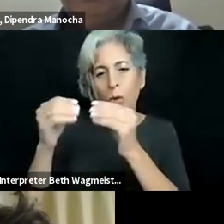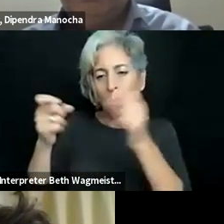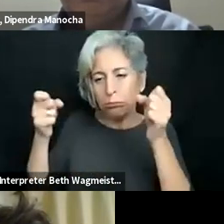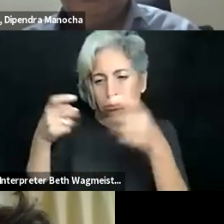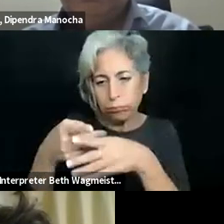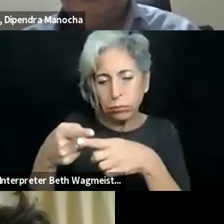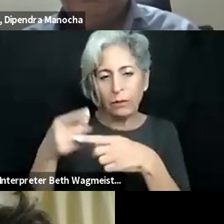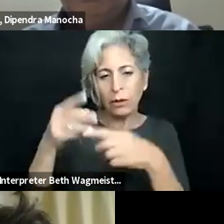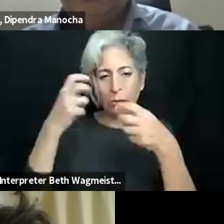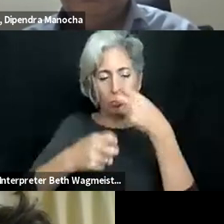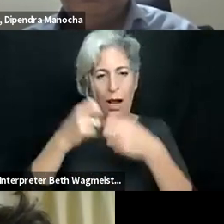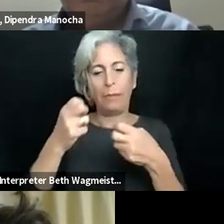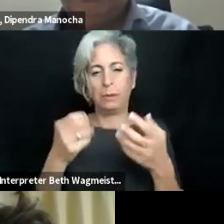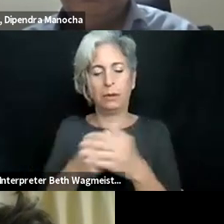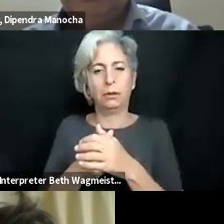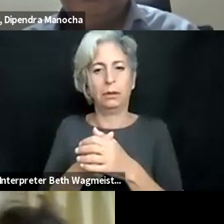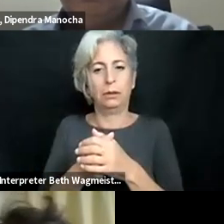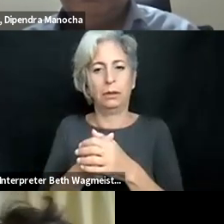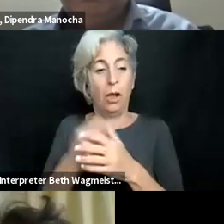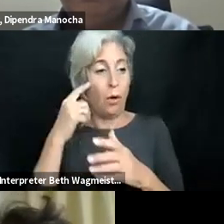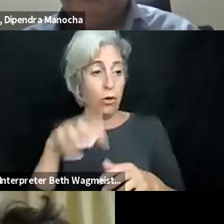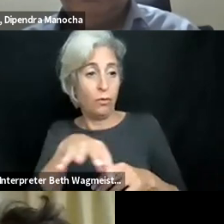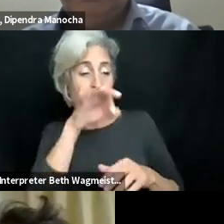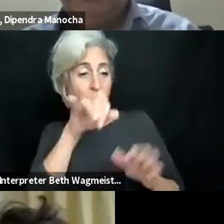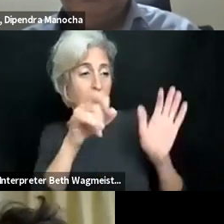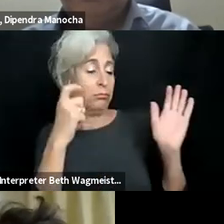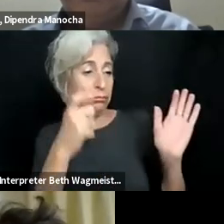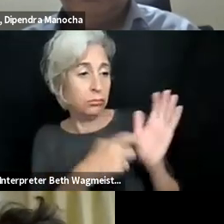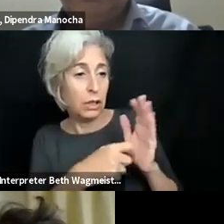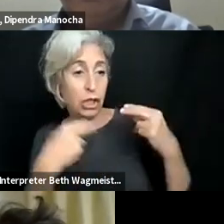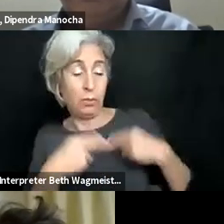but can learn when those patterns also will be